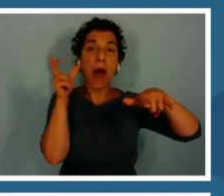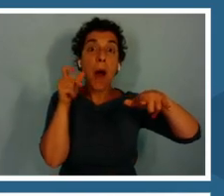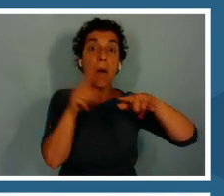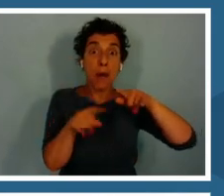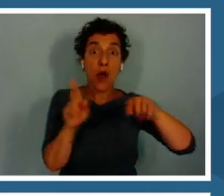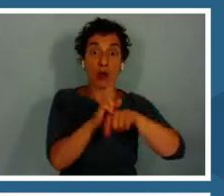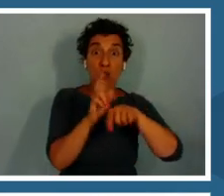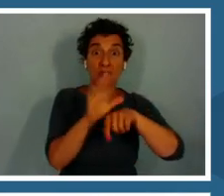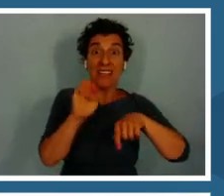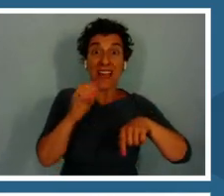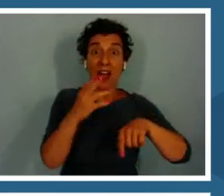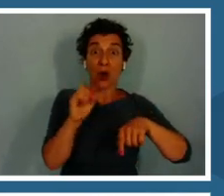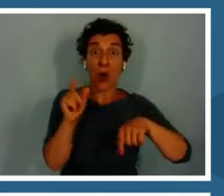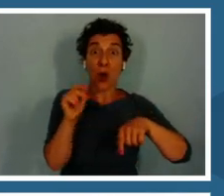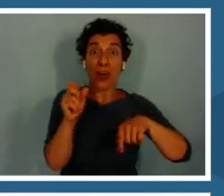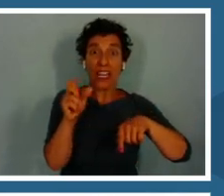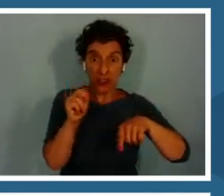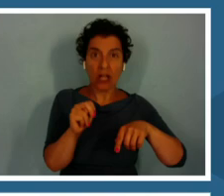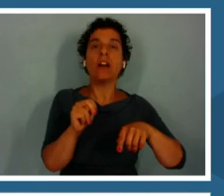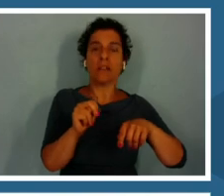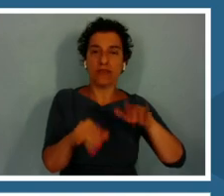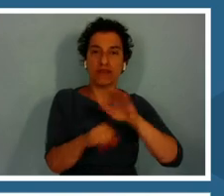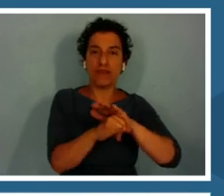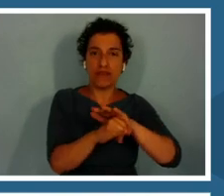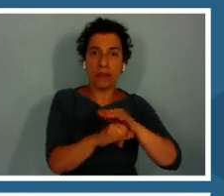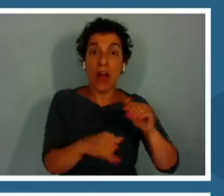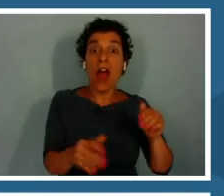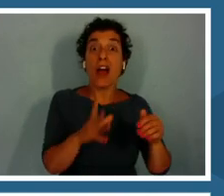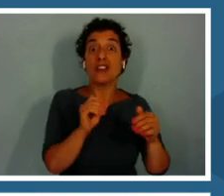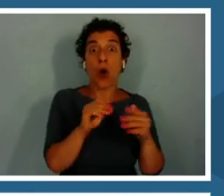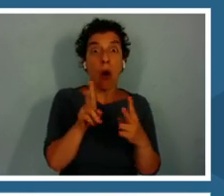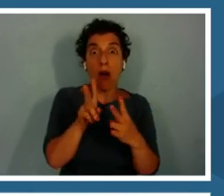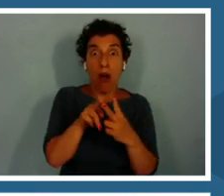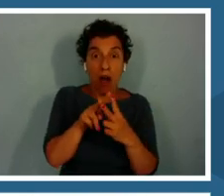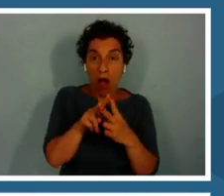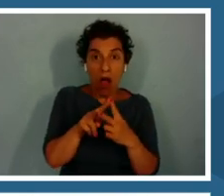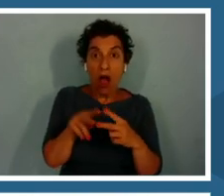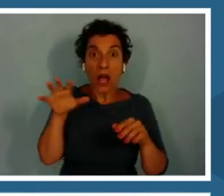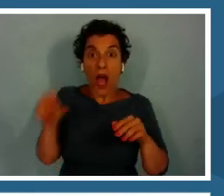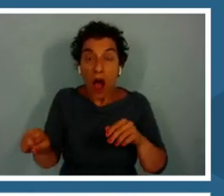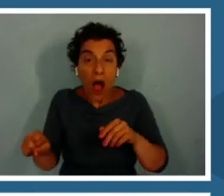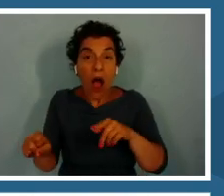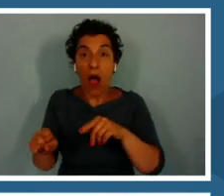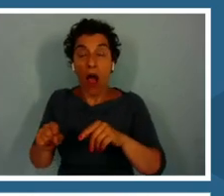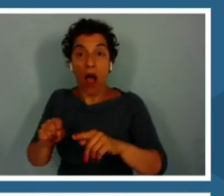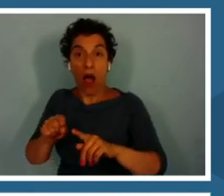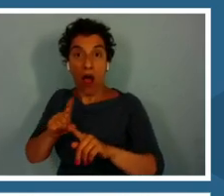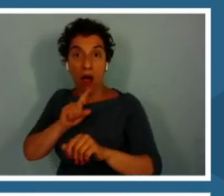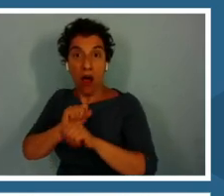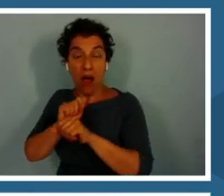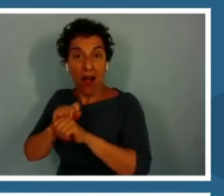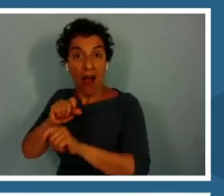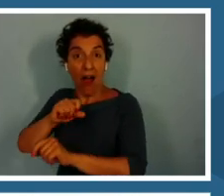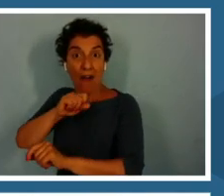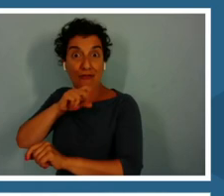That can be the difference between eating a juicy Tungara frog or a frozen us toad -- poisonous toad.